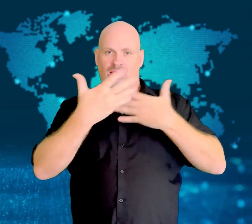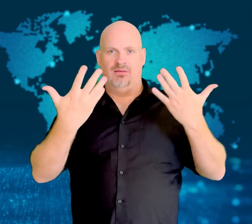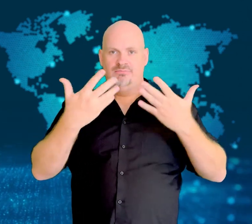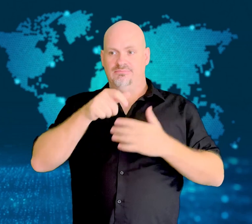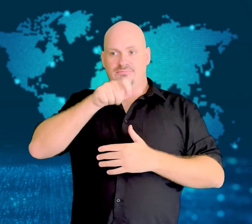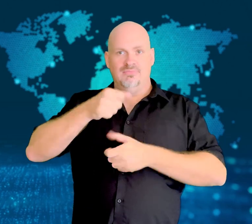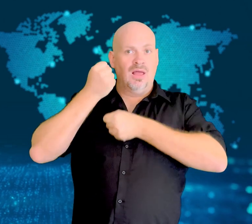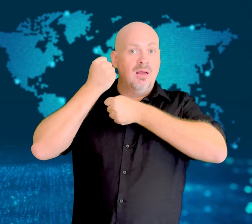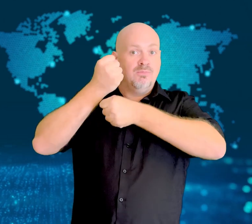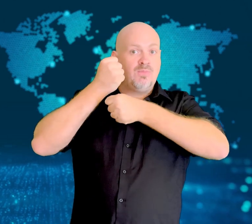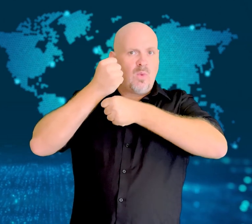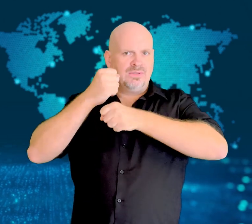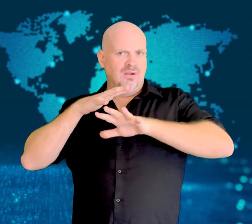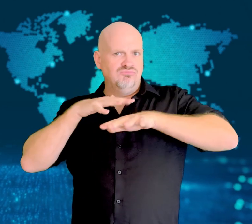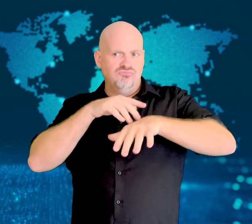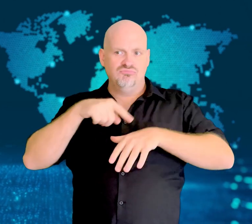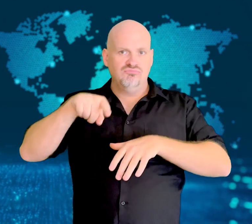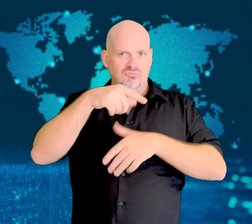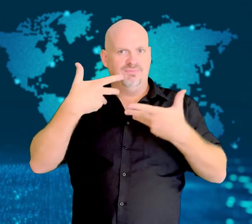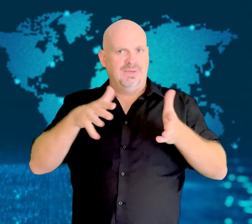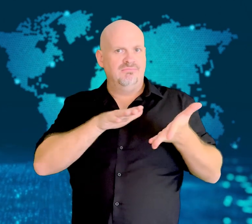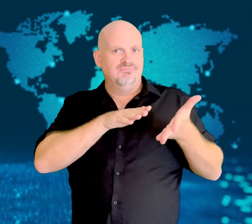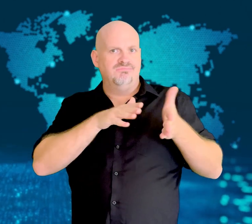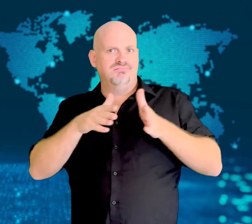protesters who have died.